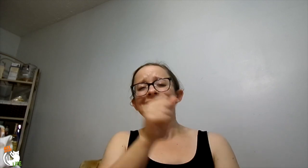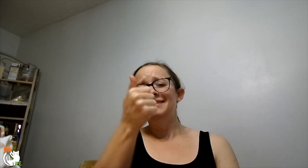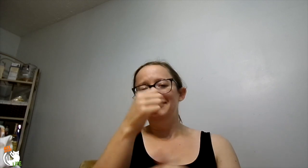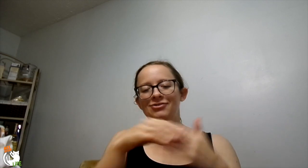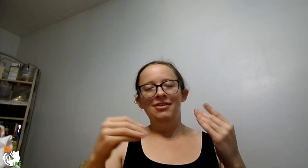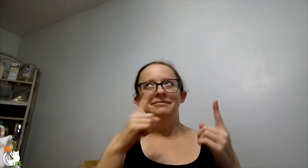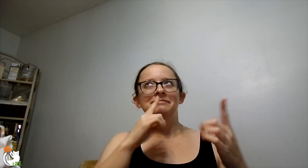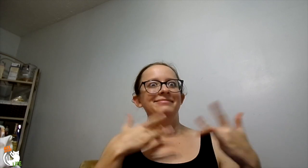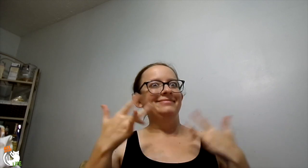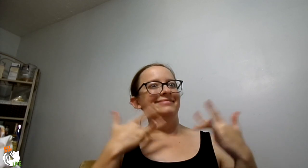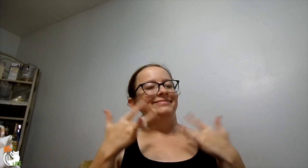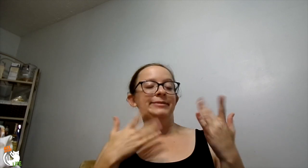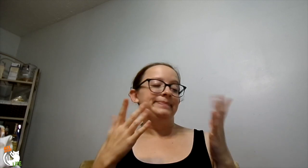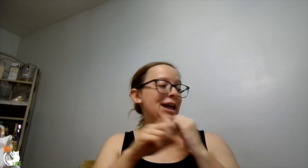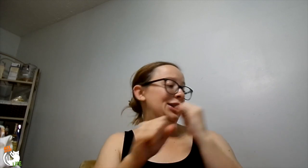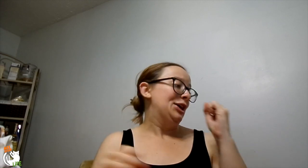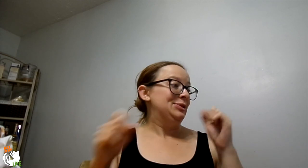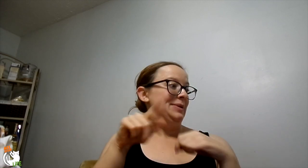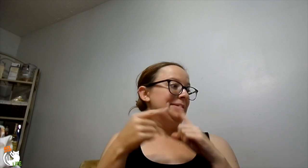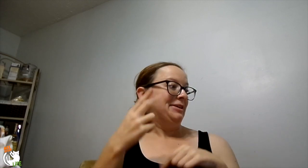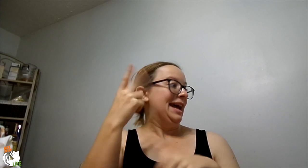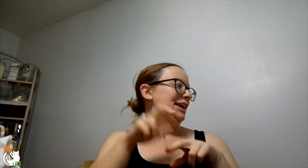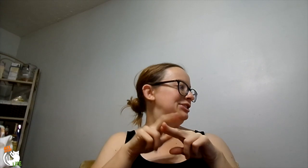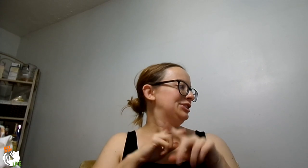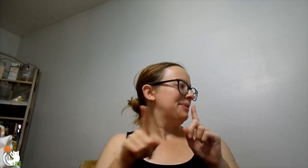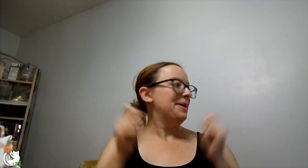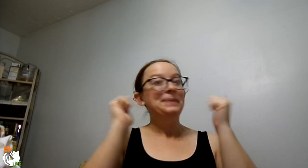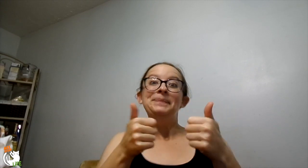So I bought it for $10. Really excited! So long story about a high chair,